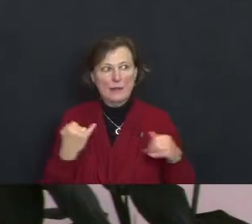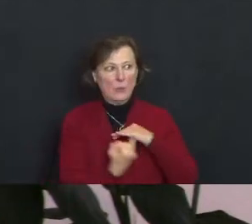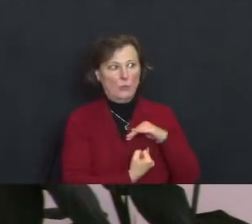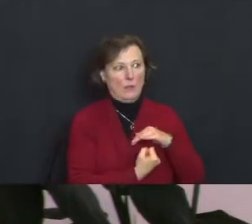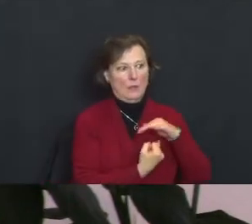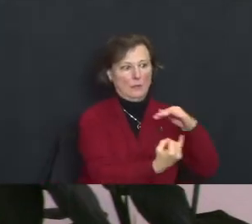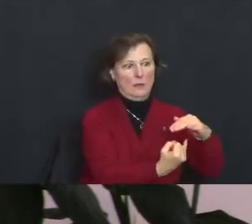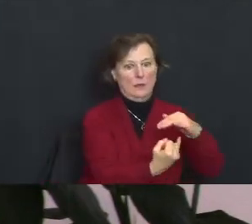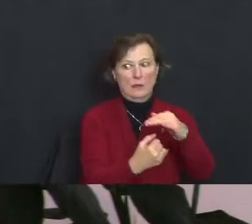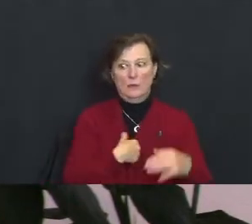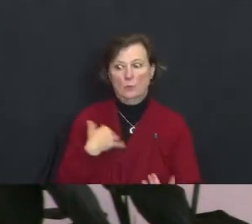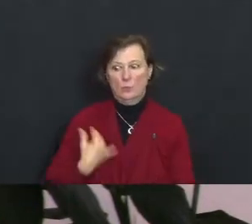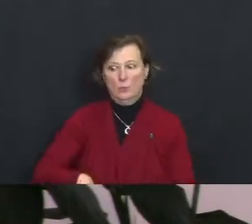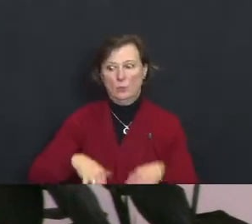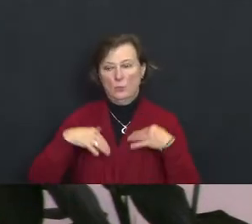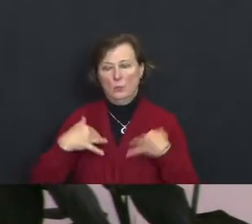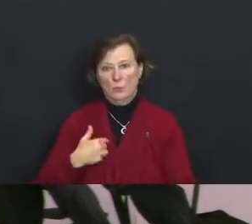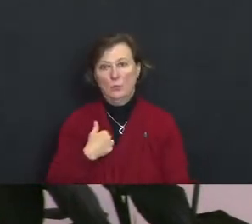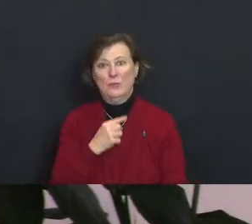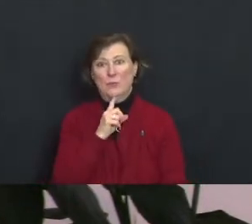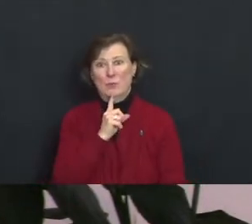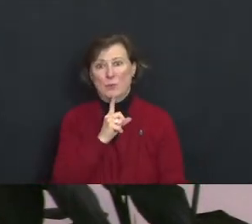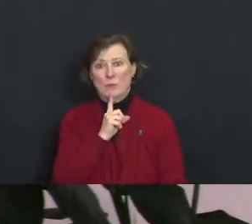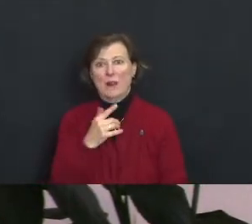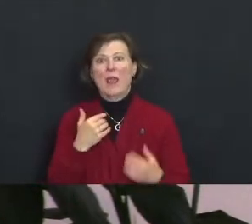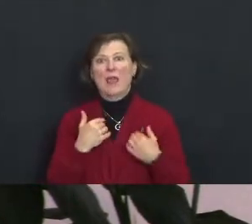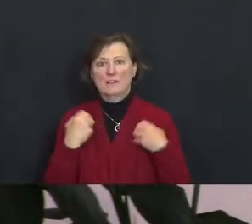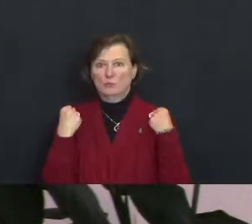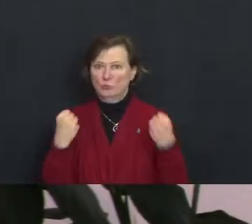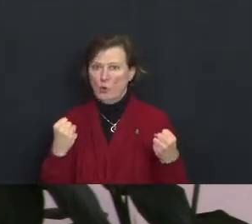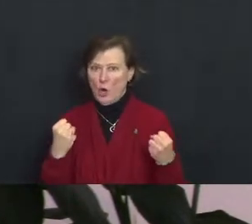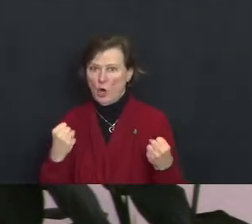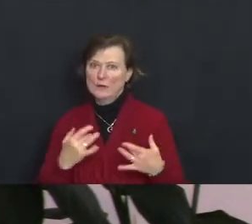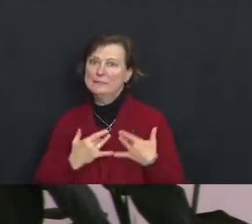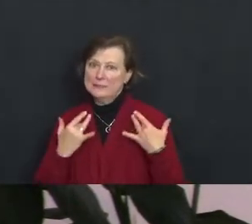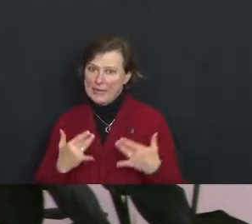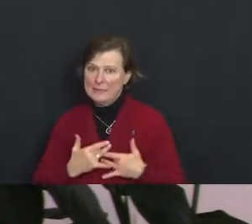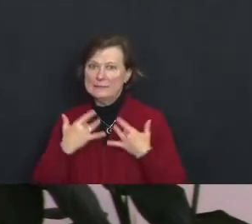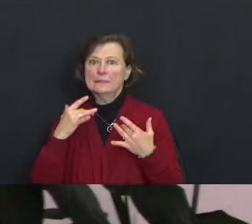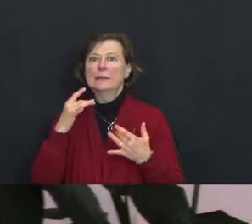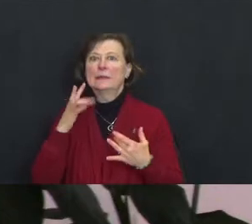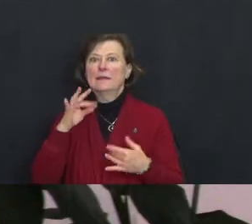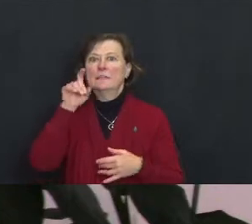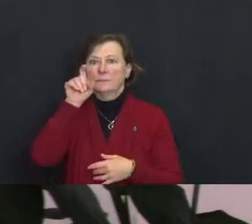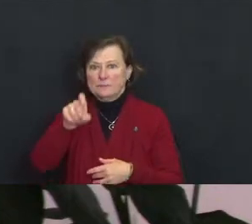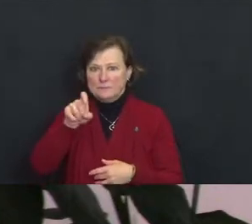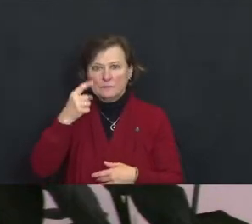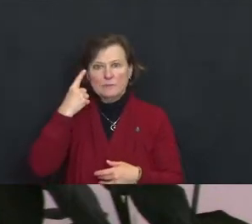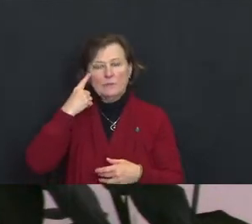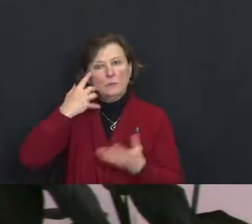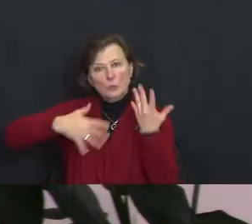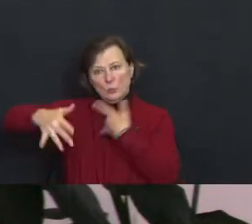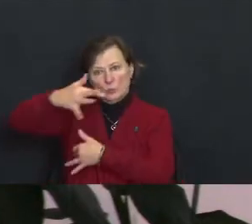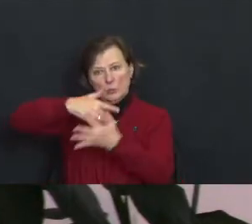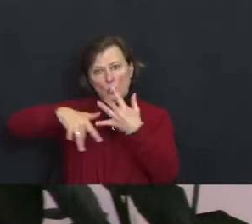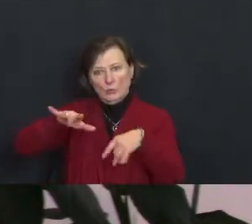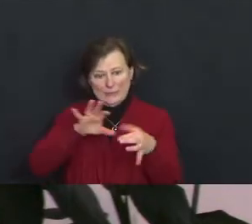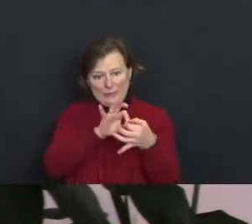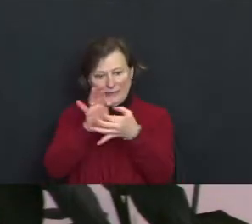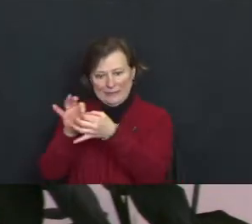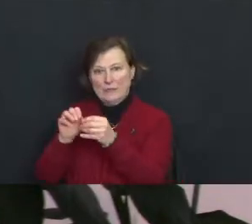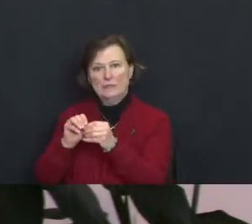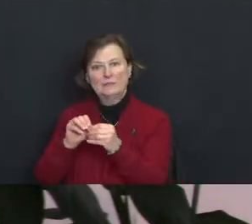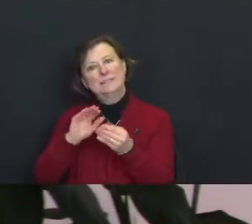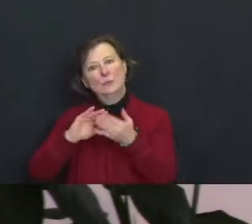we really, really have a stronger sense of our need for social connections and community.